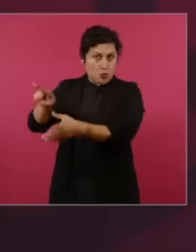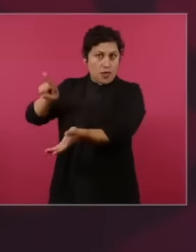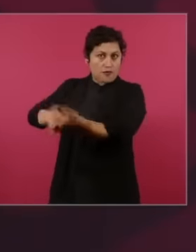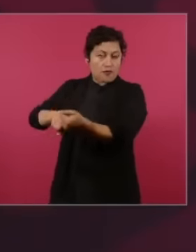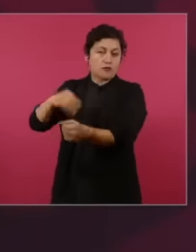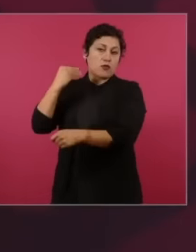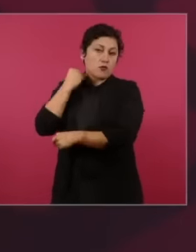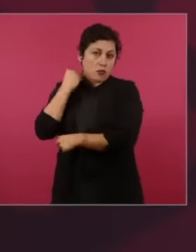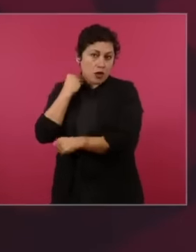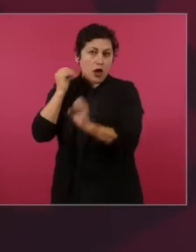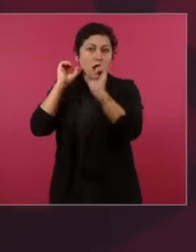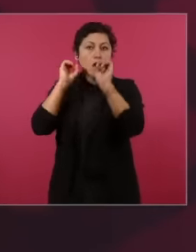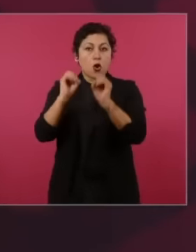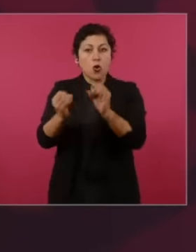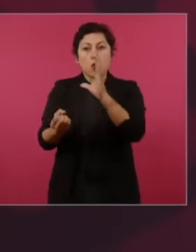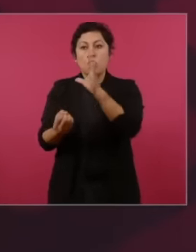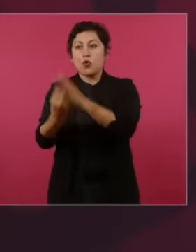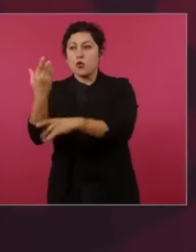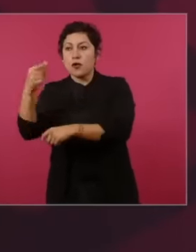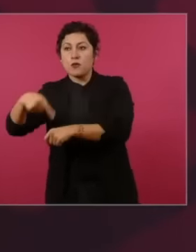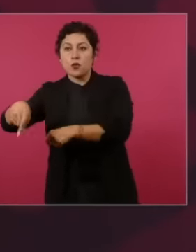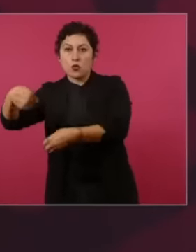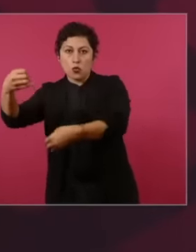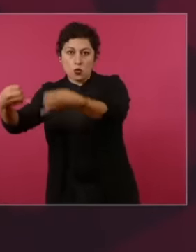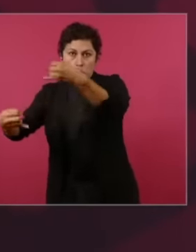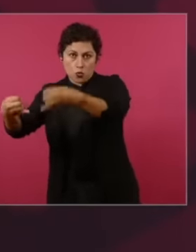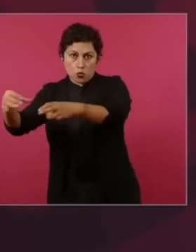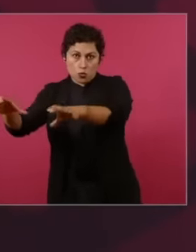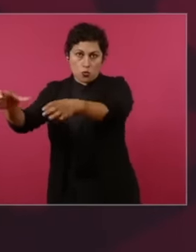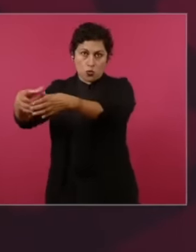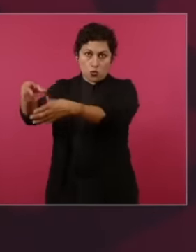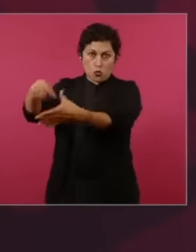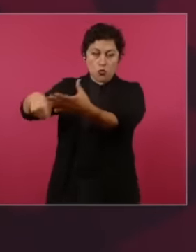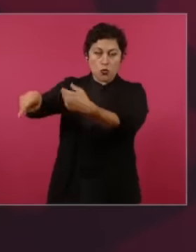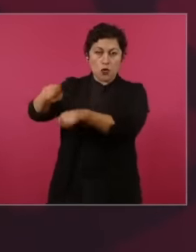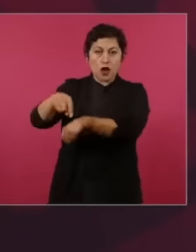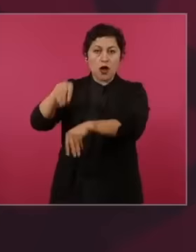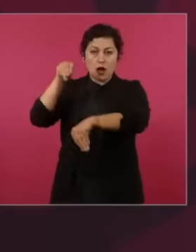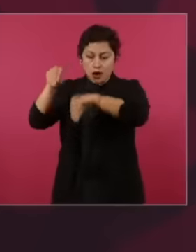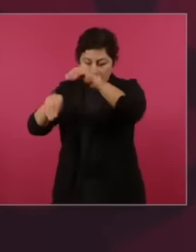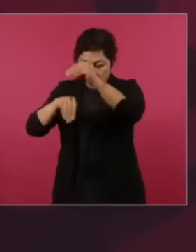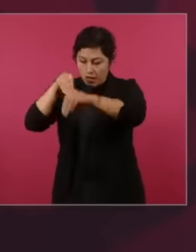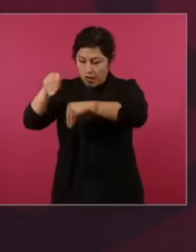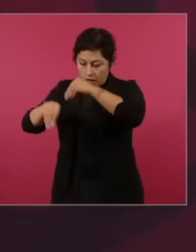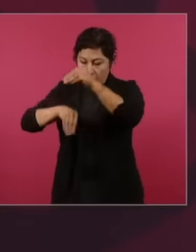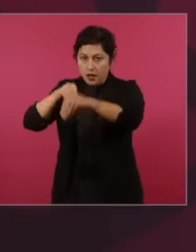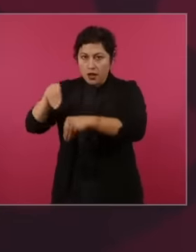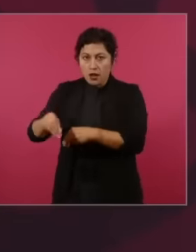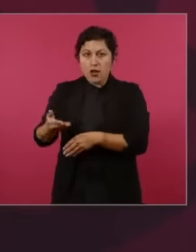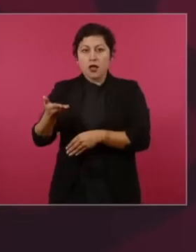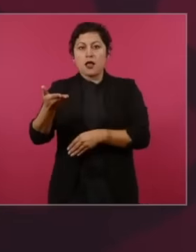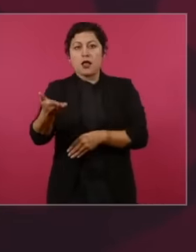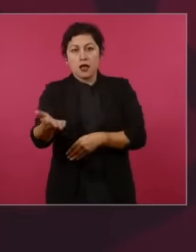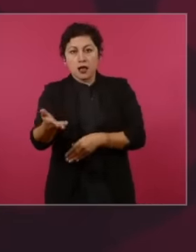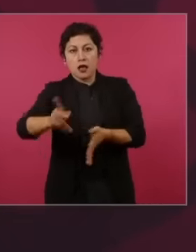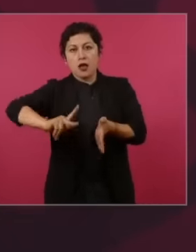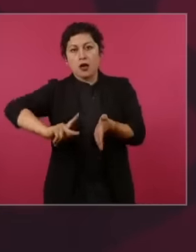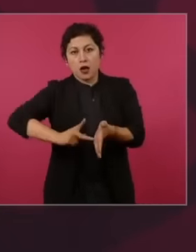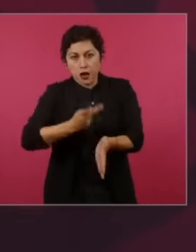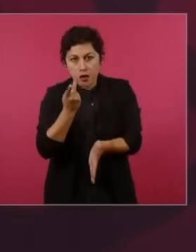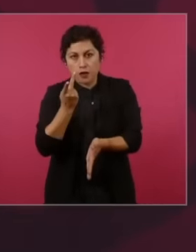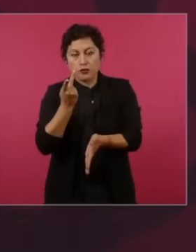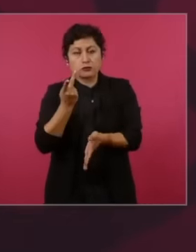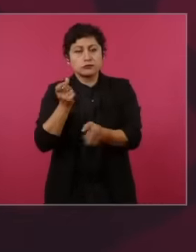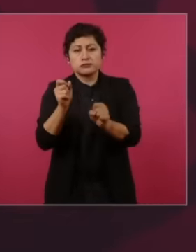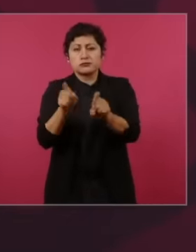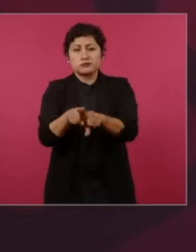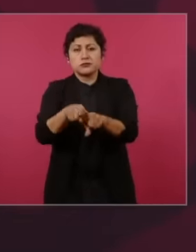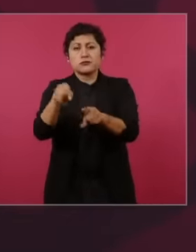court also do their work and it's a vicious circle